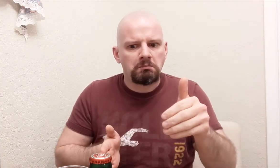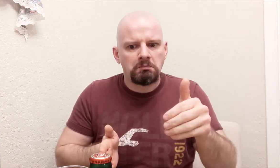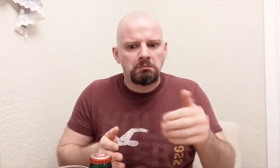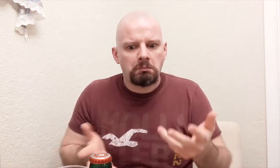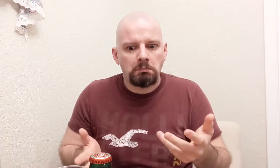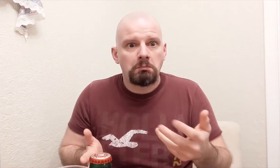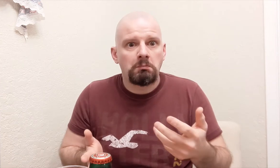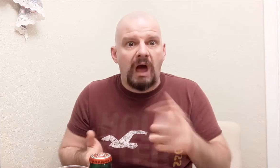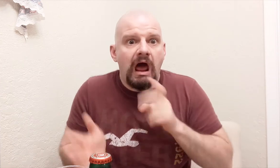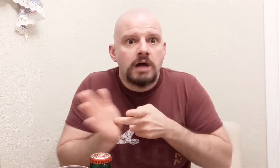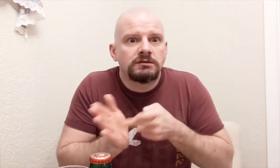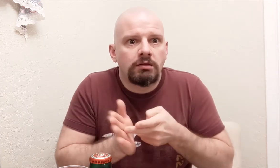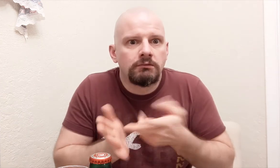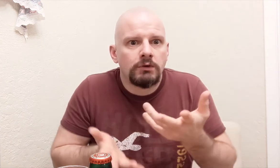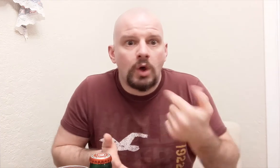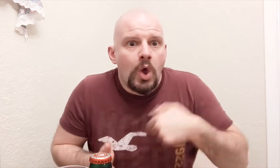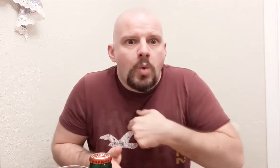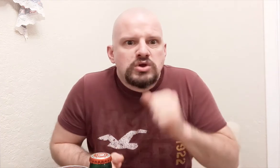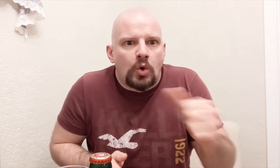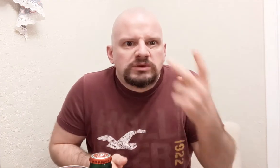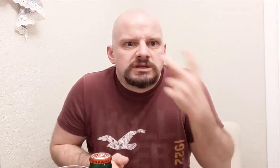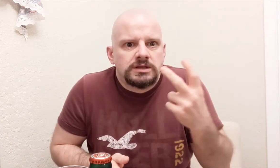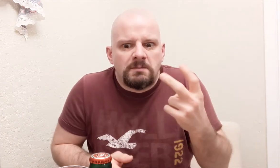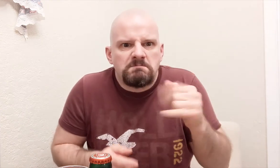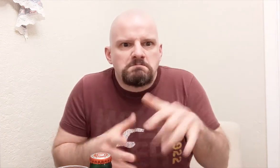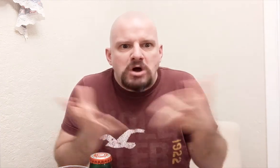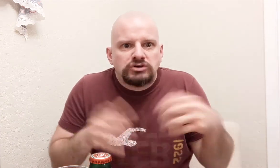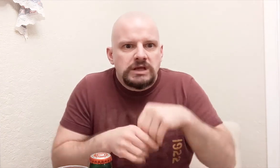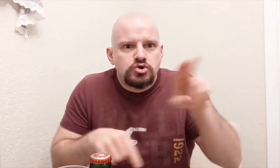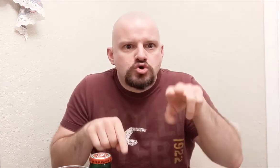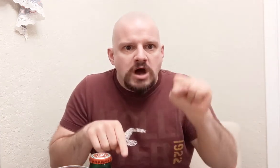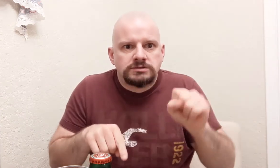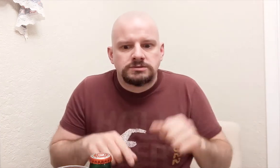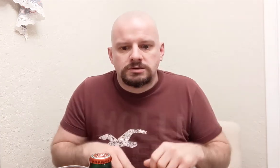Honestly, we don't see it that much in the United States.